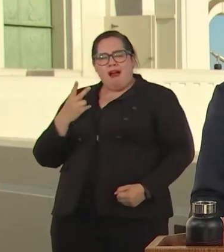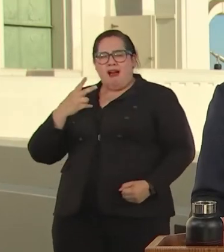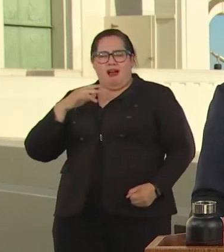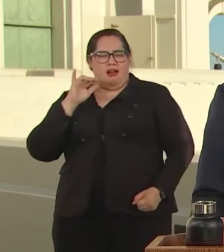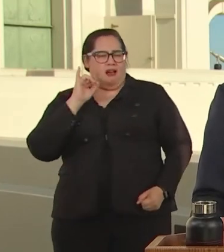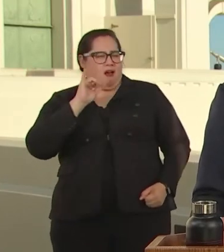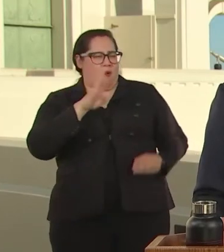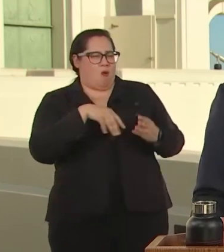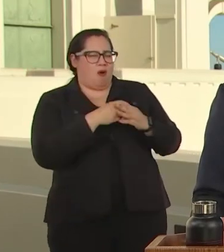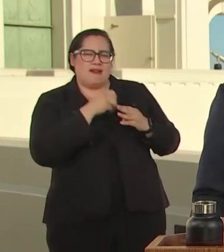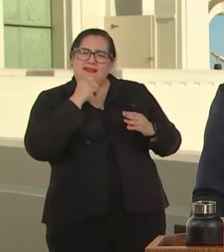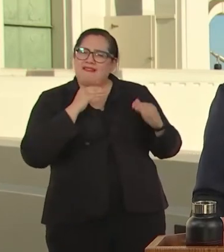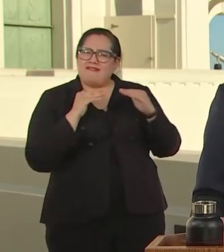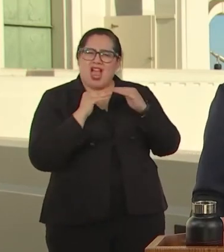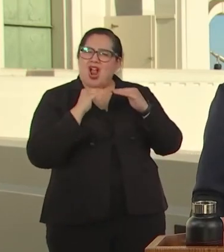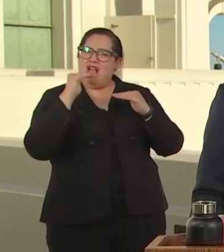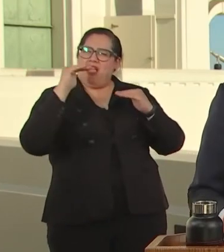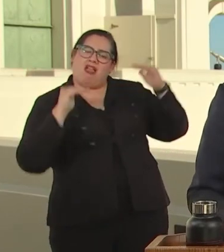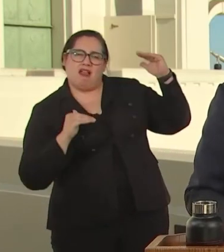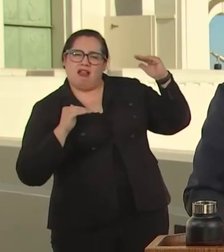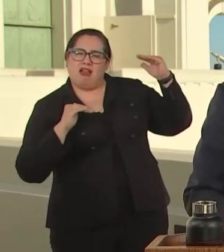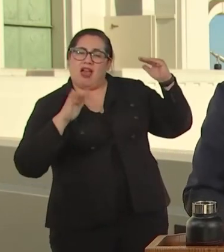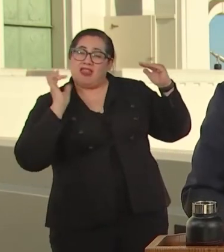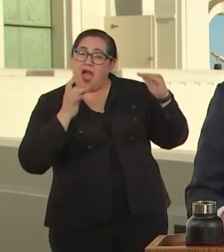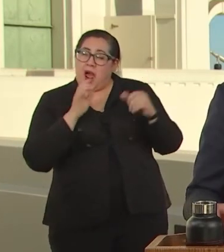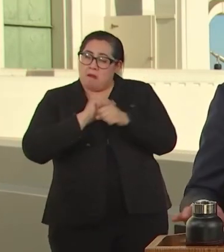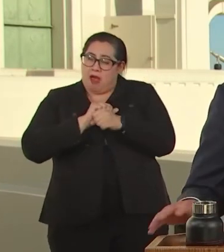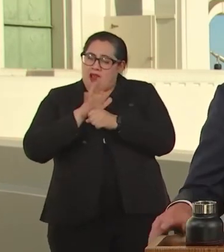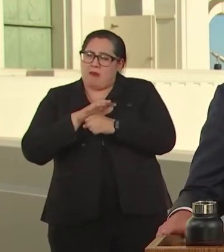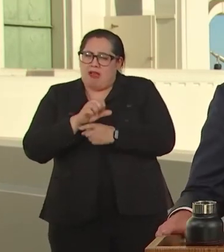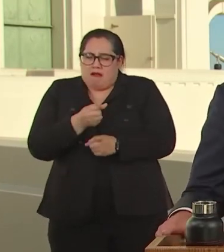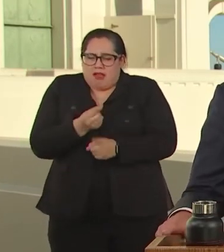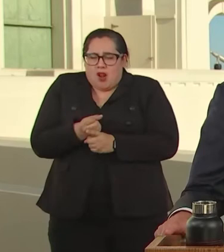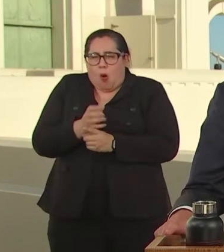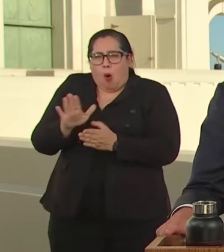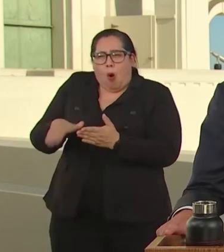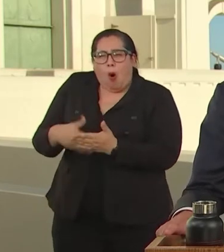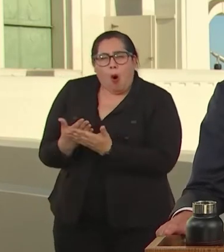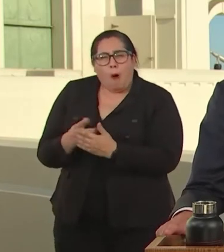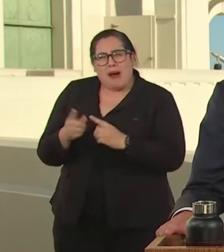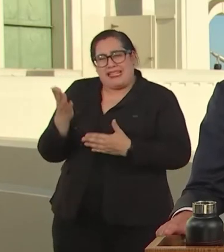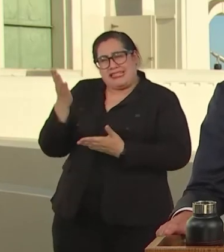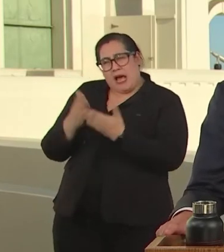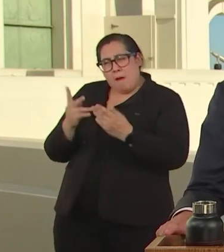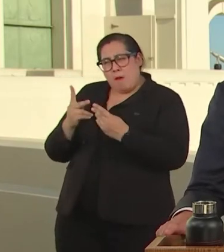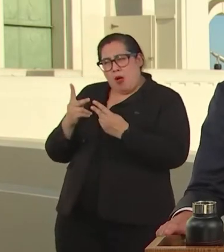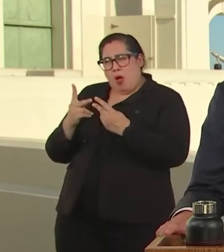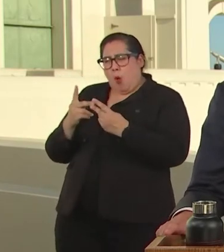THE PANDEMIC HIT US ALL, BUT IT HIT SOME OF US WORSE. TAKING TOO MANY OF OUR SENIORS